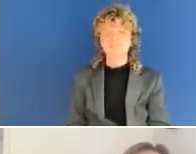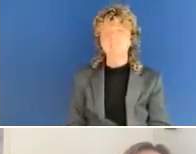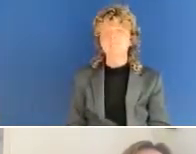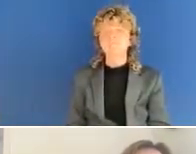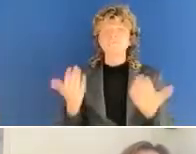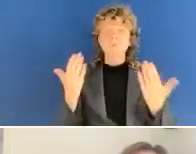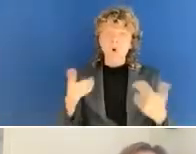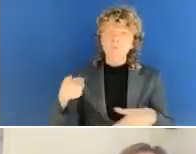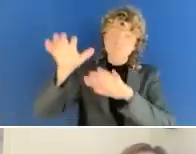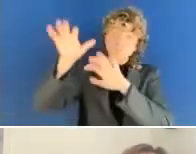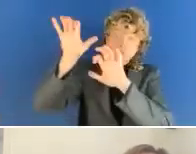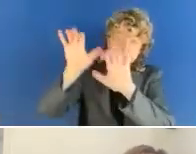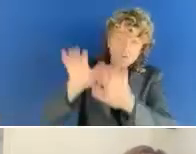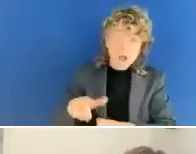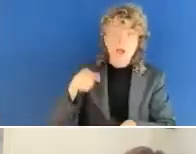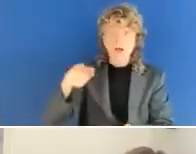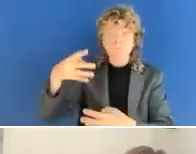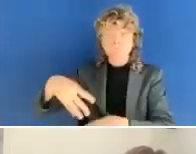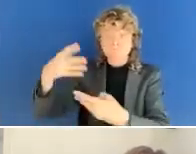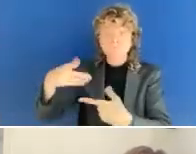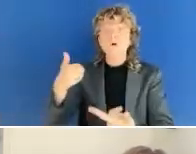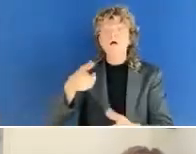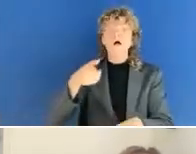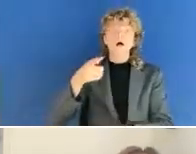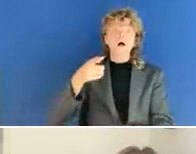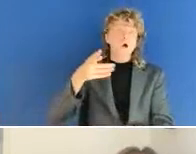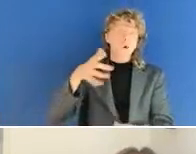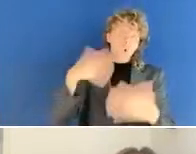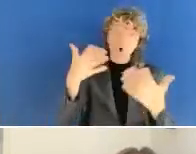we're just curious to see how experts are speaking today on the panels or anyone in